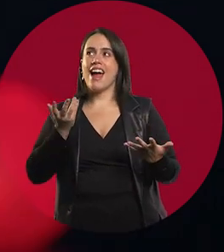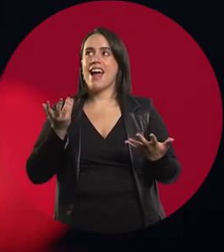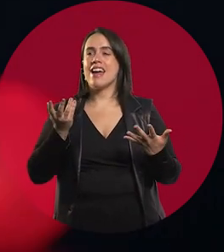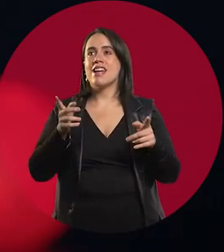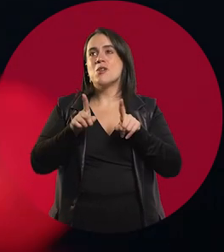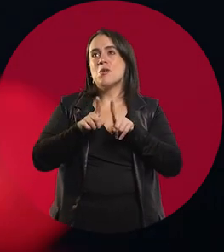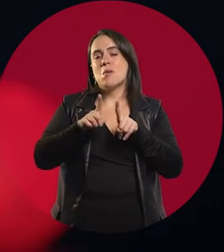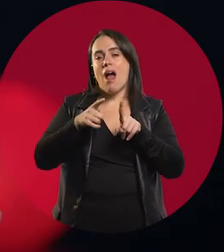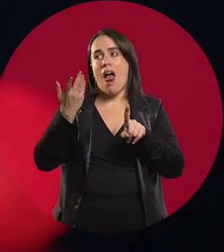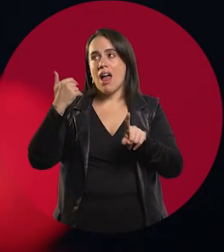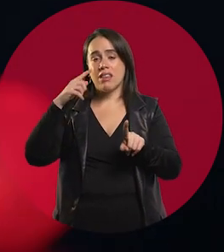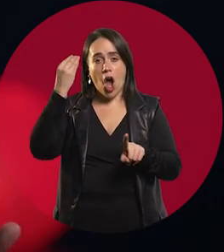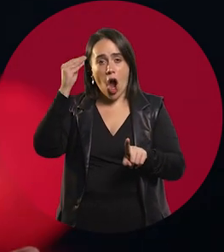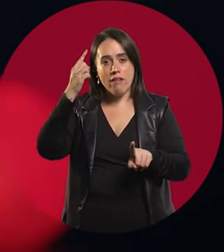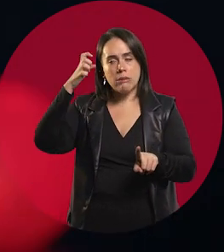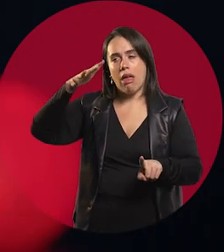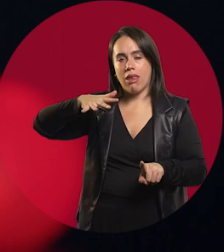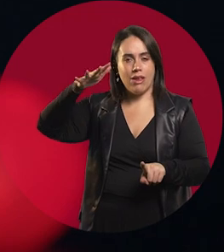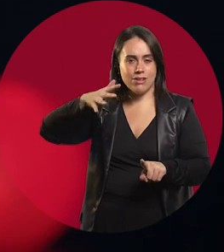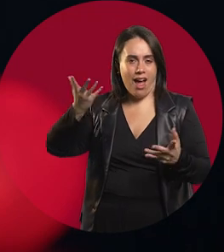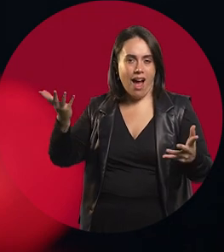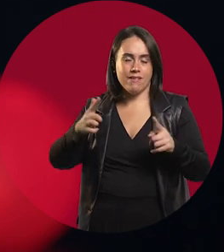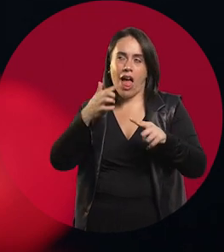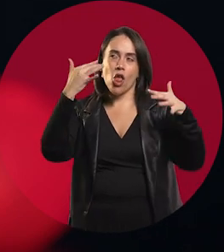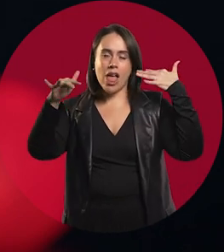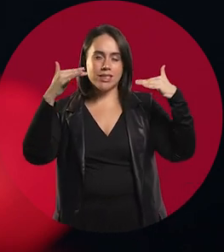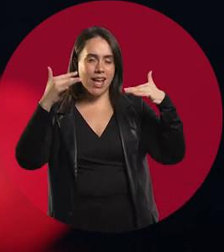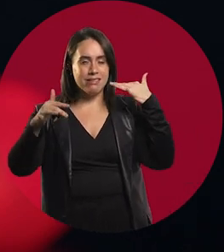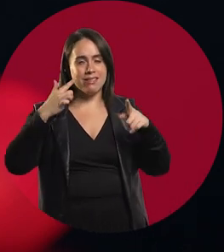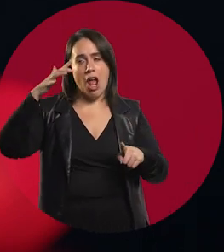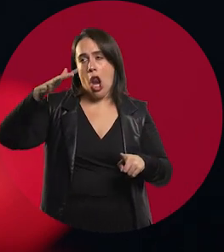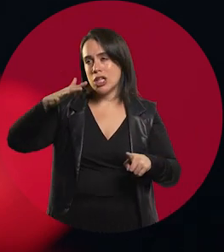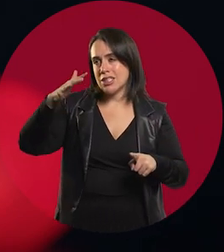thanks to the rashness you have when you're a teenager,